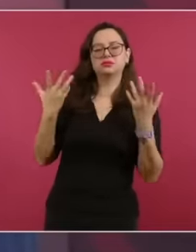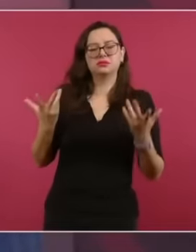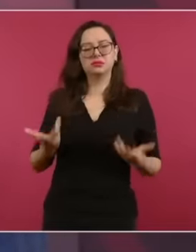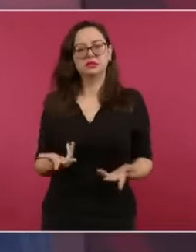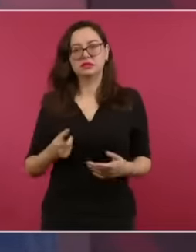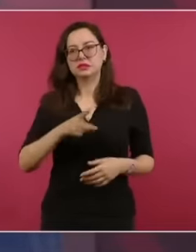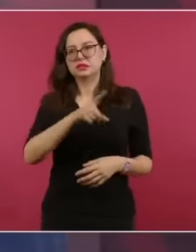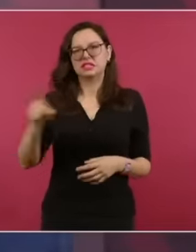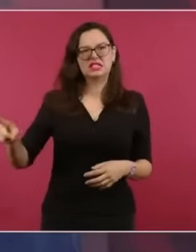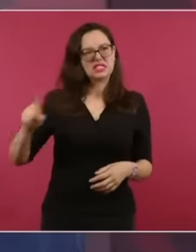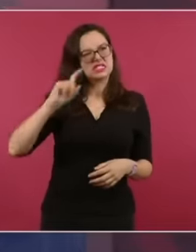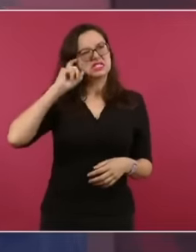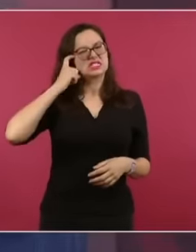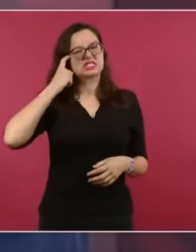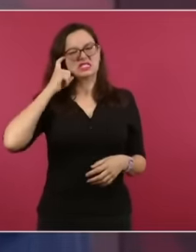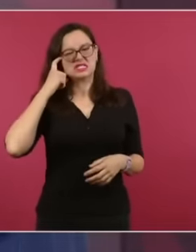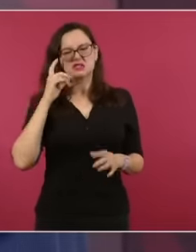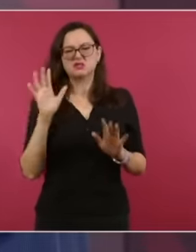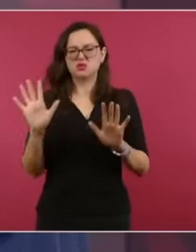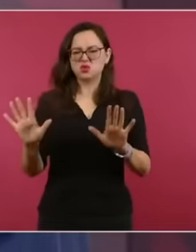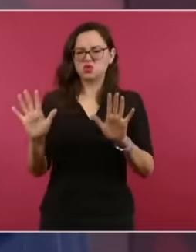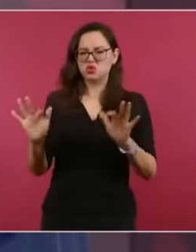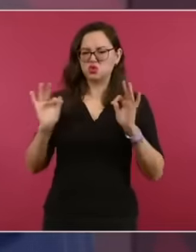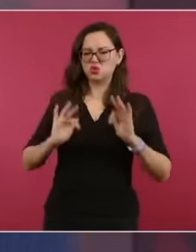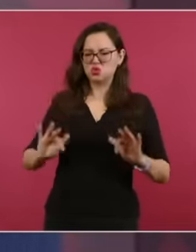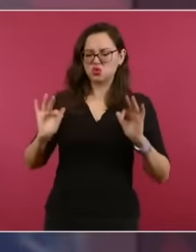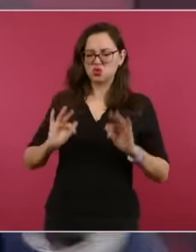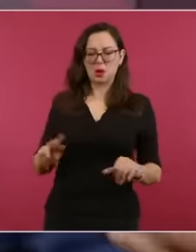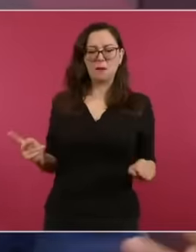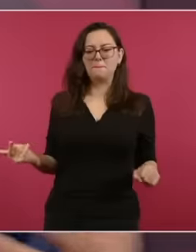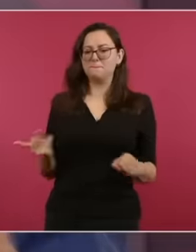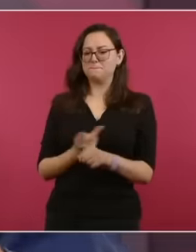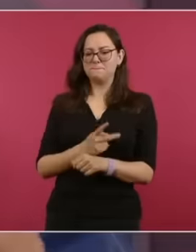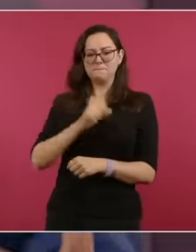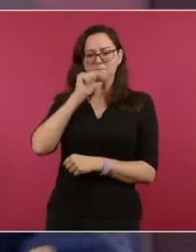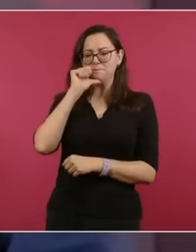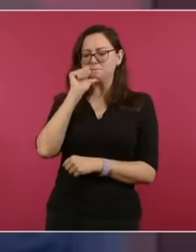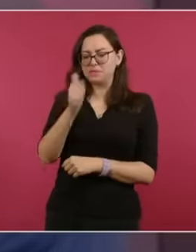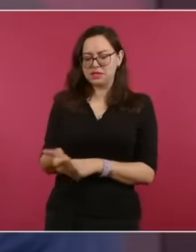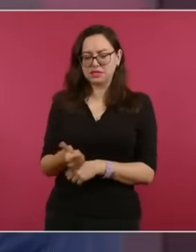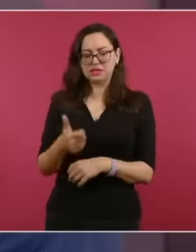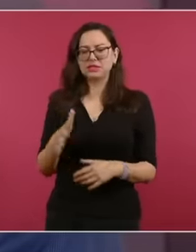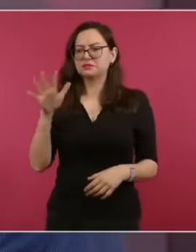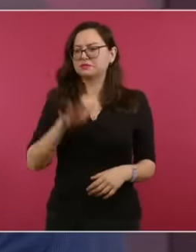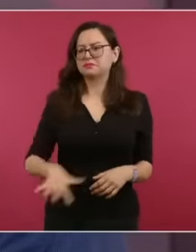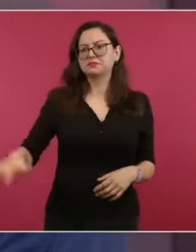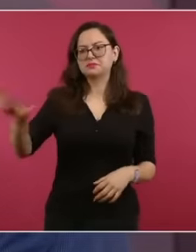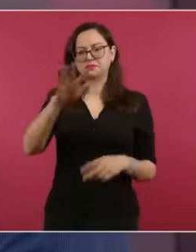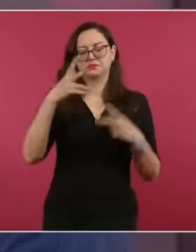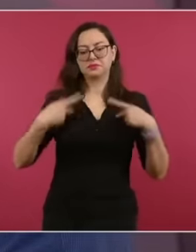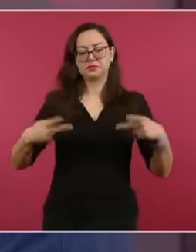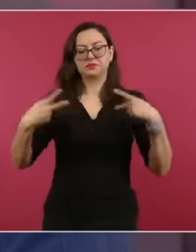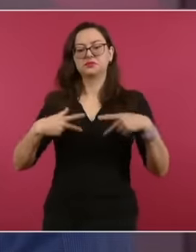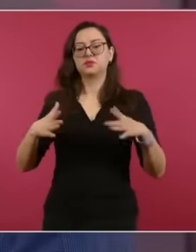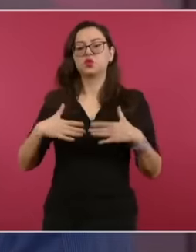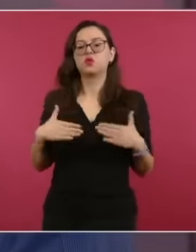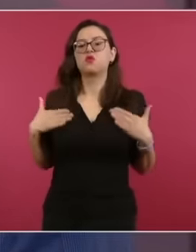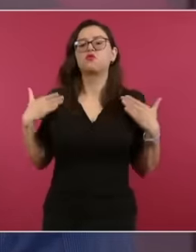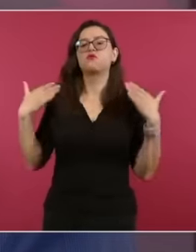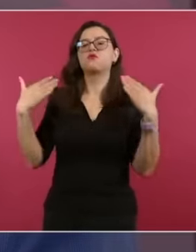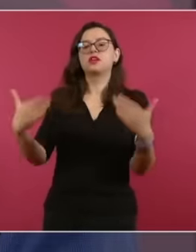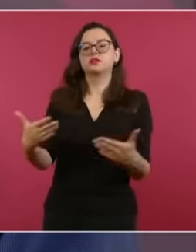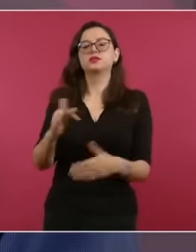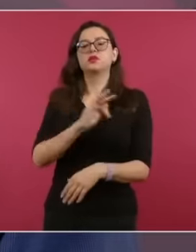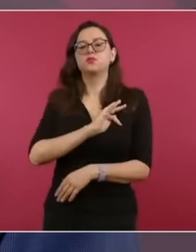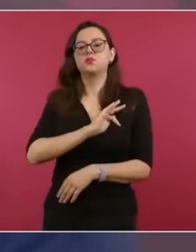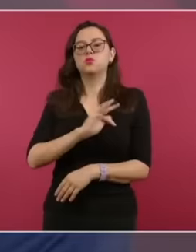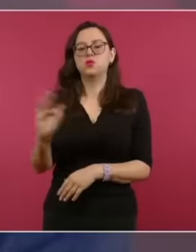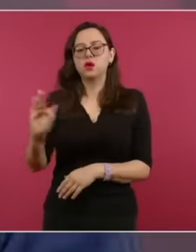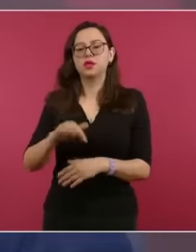nothing happens, let's trust the citizens, the people, the people are a lot